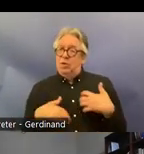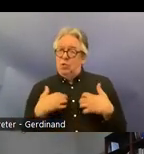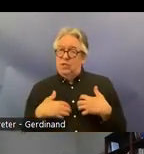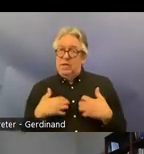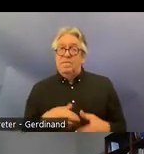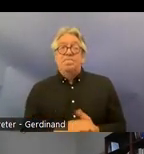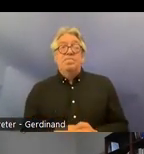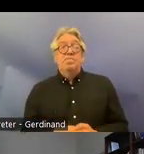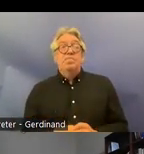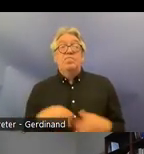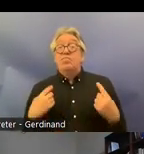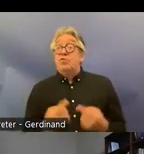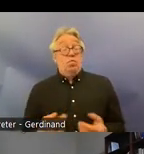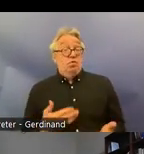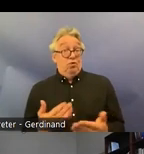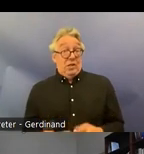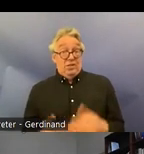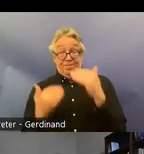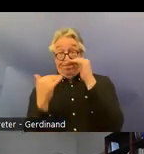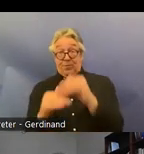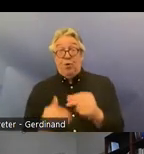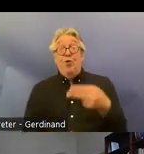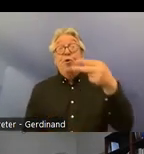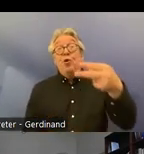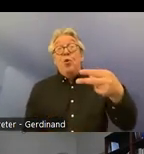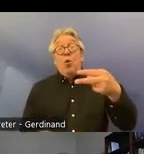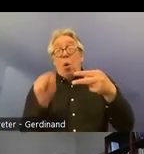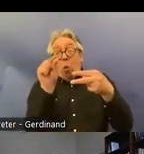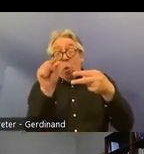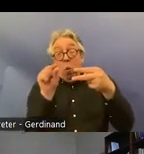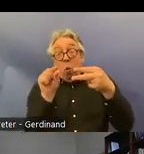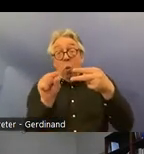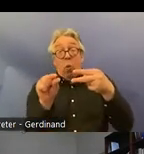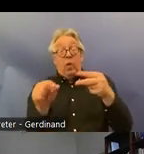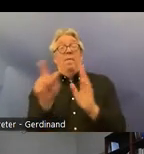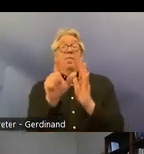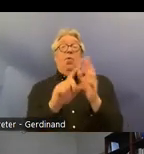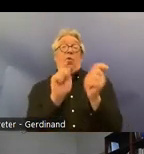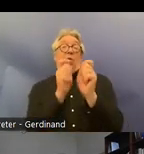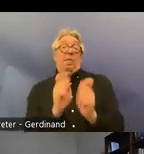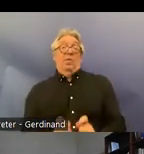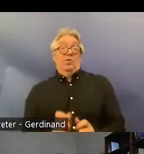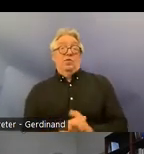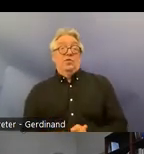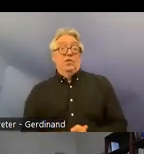suggest only two minor legislative amendments and it's a 500 page report